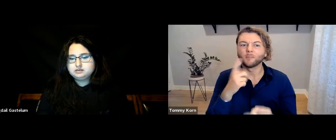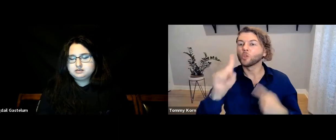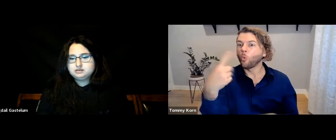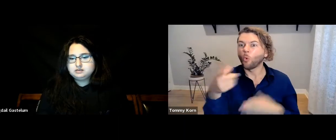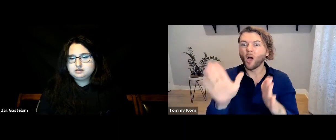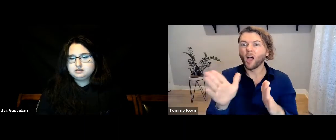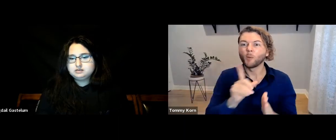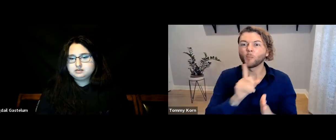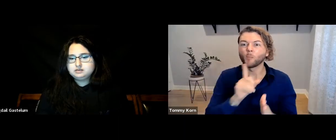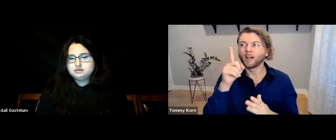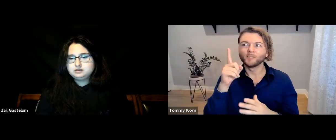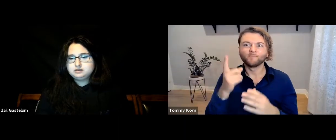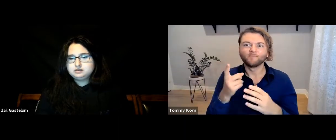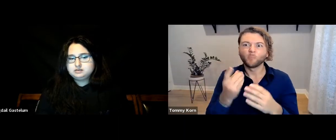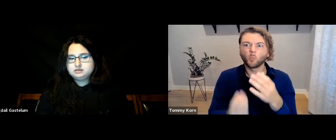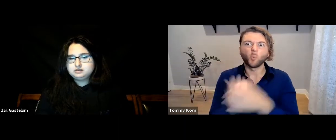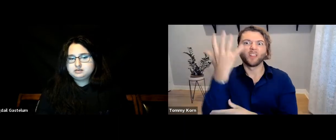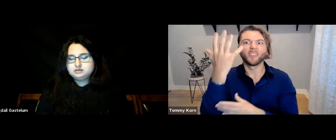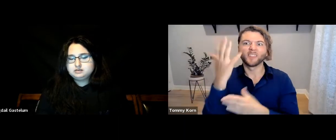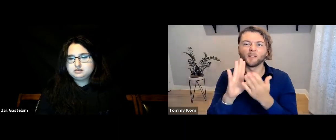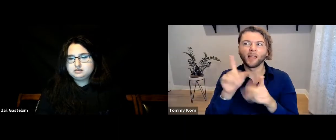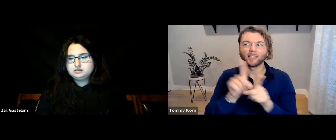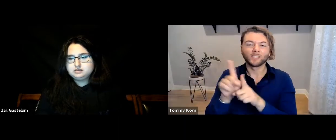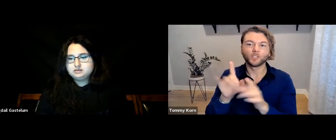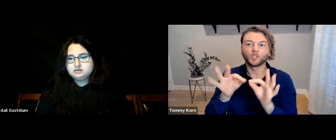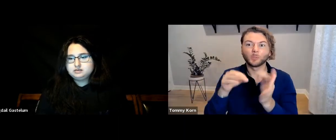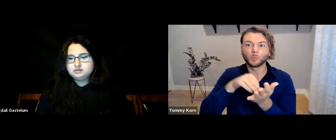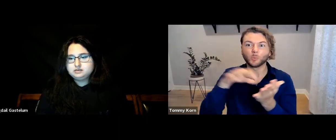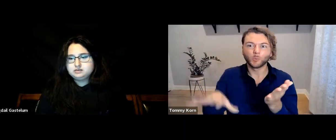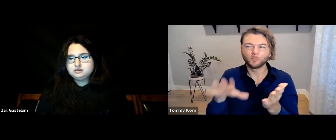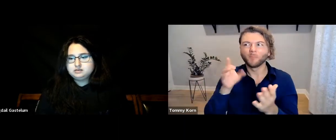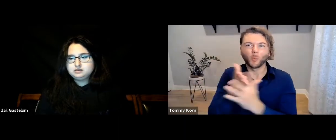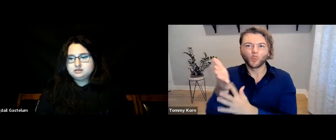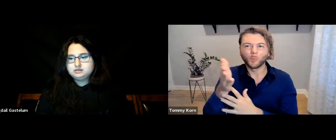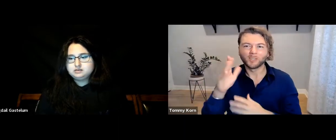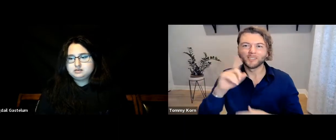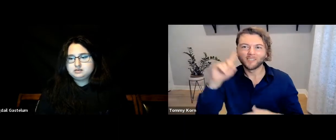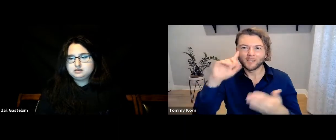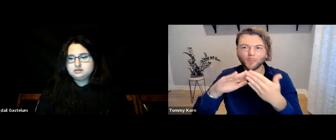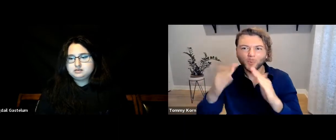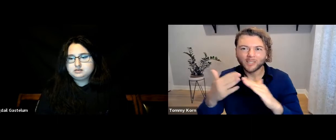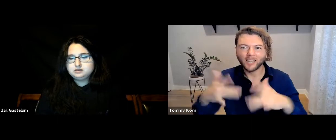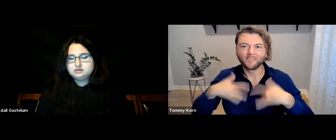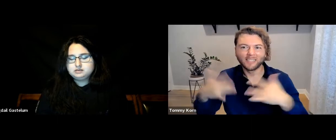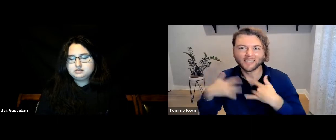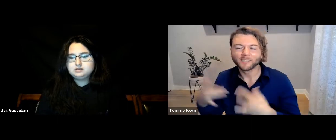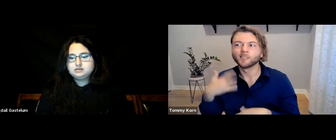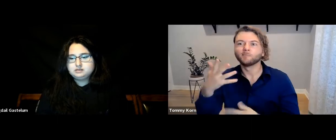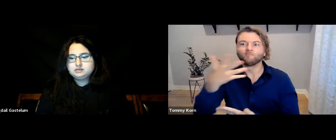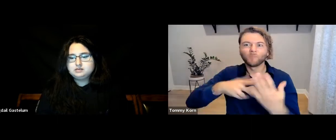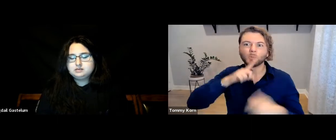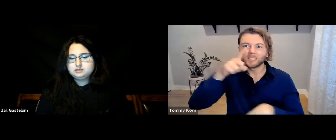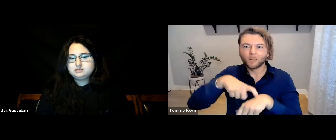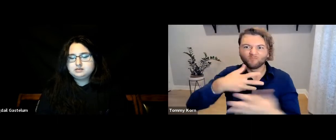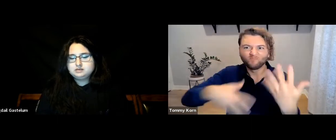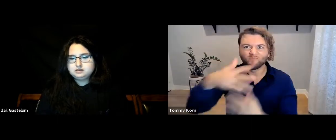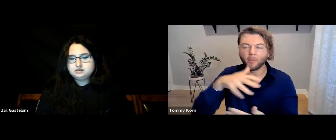but the only way to truly grow as interpreting students is through Deaf community events and time spent socializing.